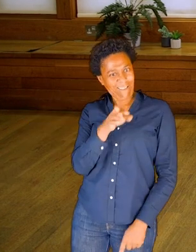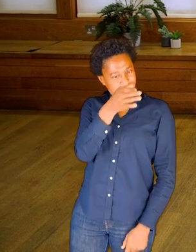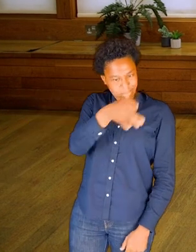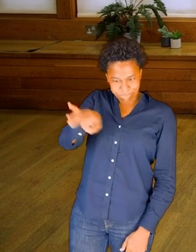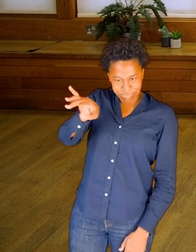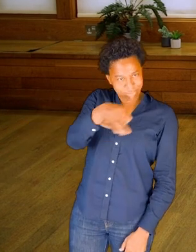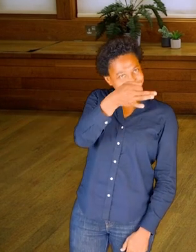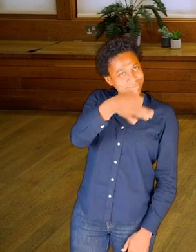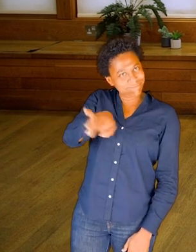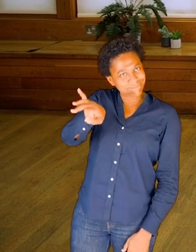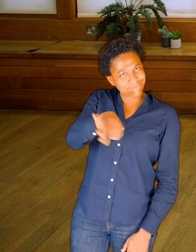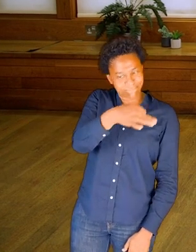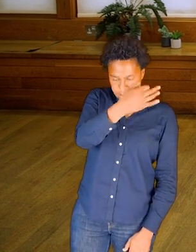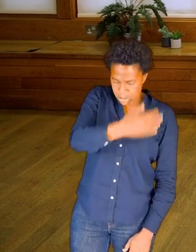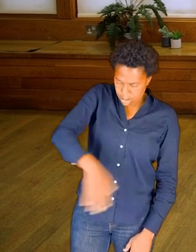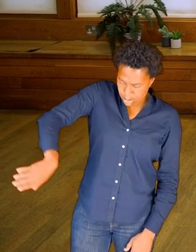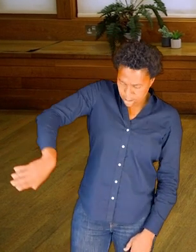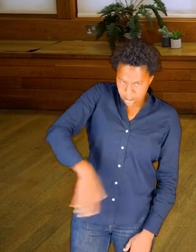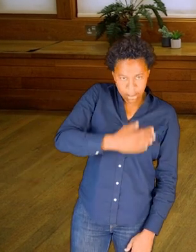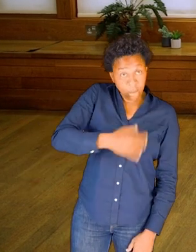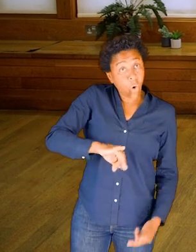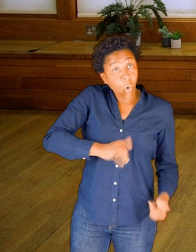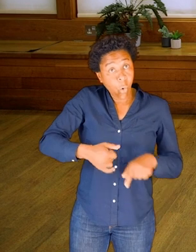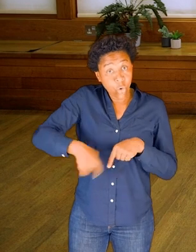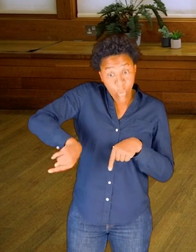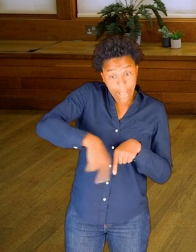drop and swing with a feeling of weight.